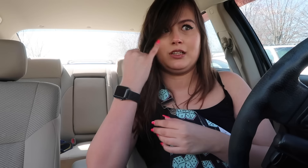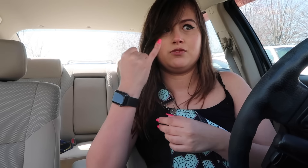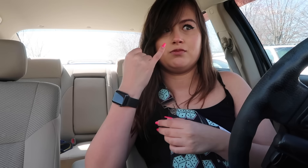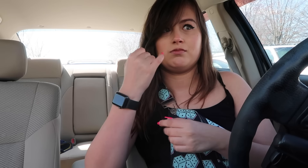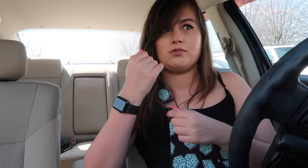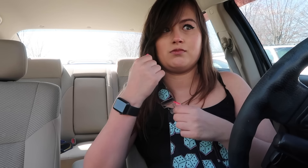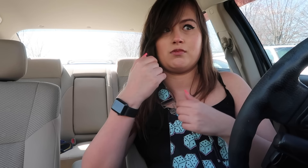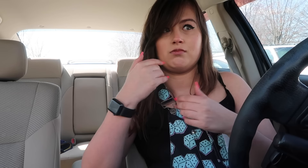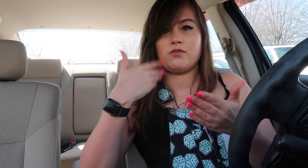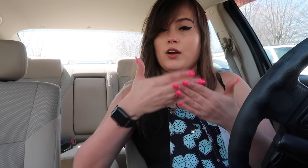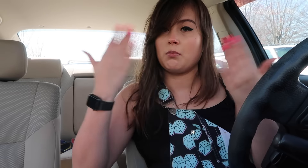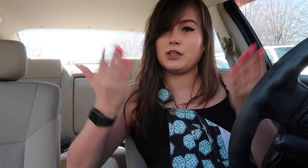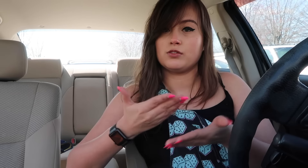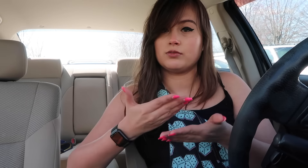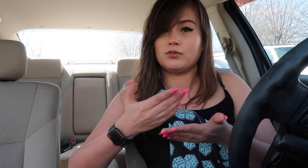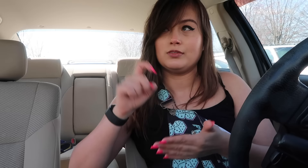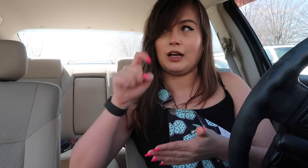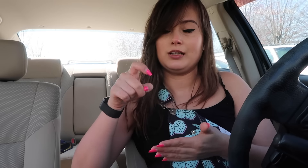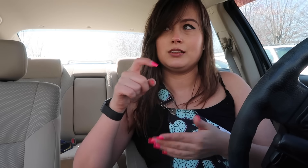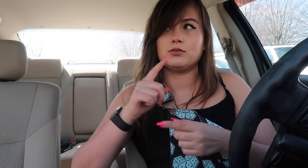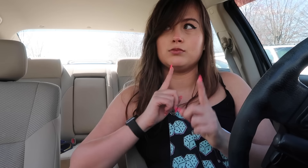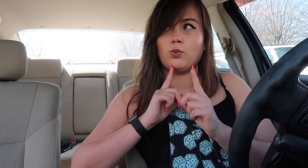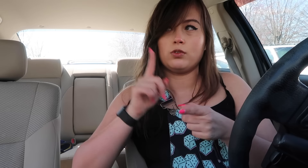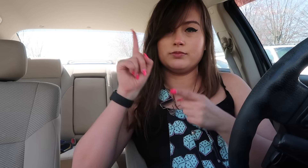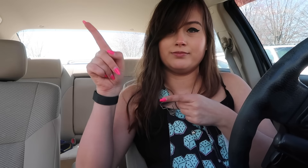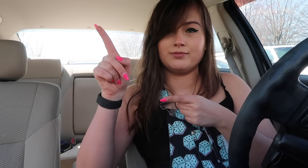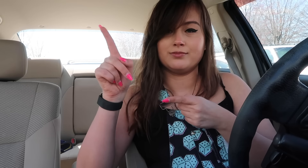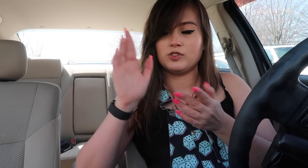So if I come to Winston-Salem, I have to order from this place.